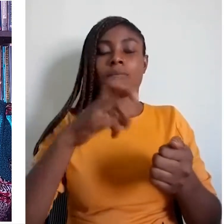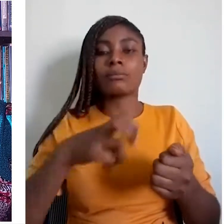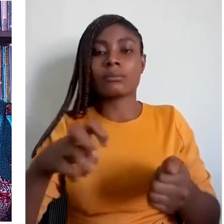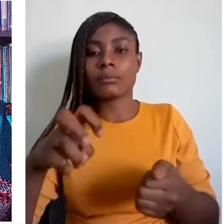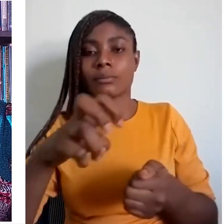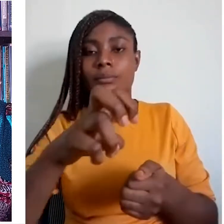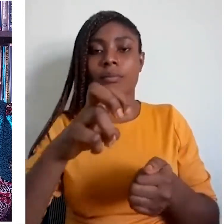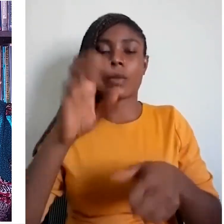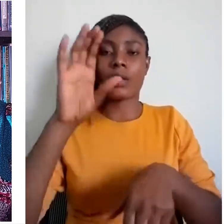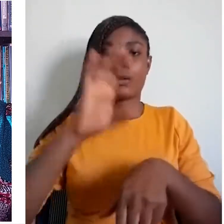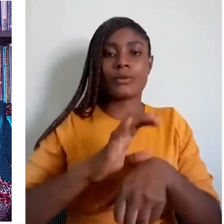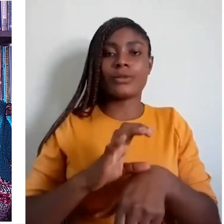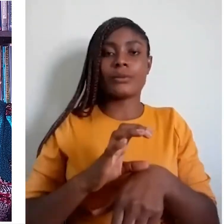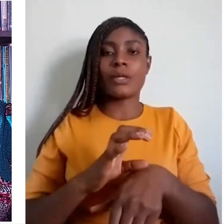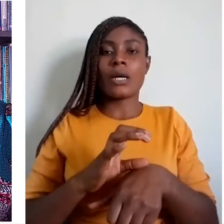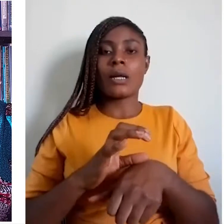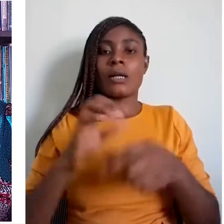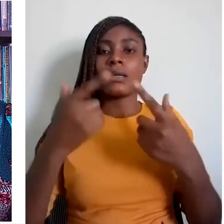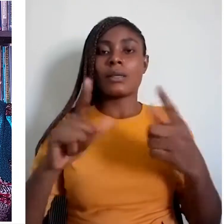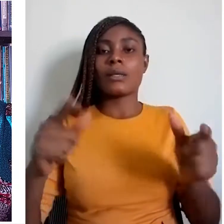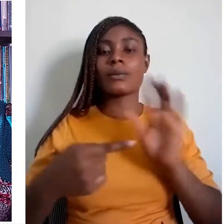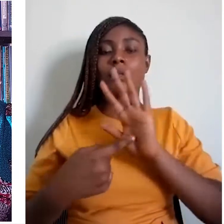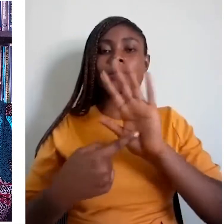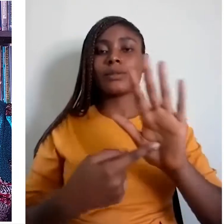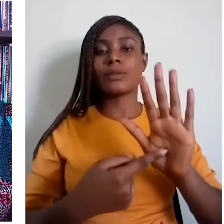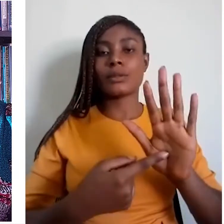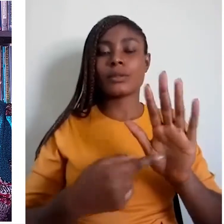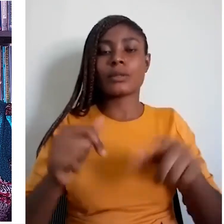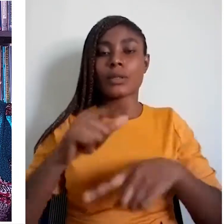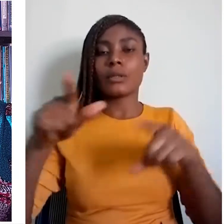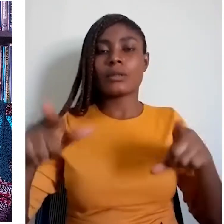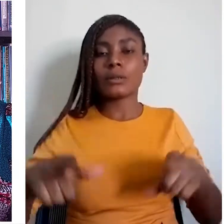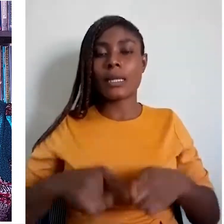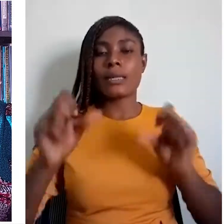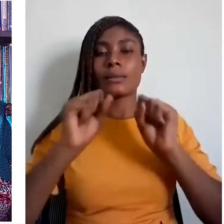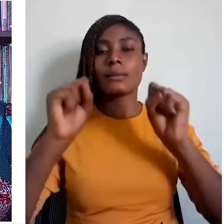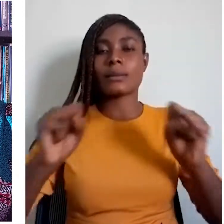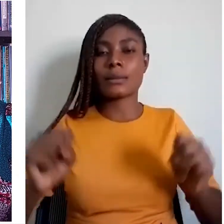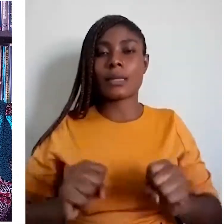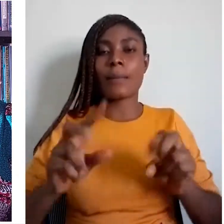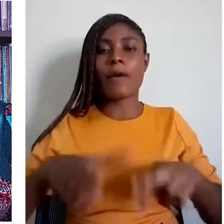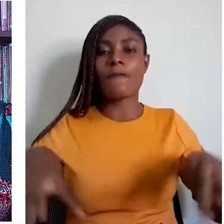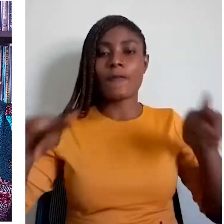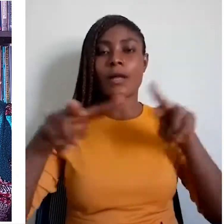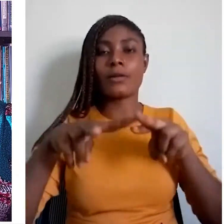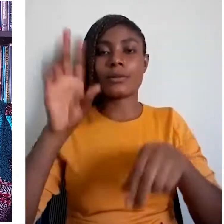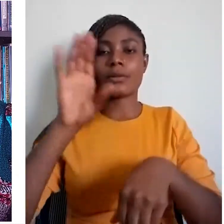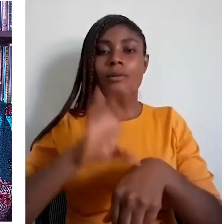Language expresses indigenous knowledge systems, values, and traditional practices.